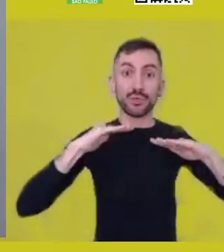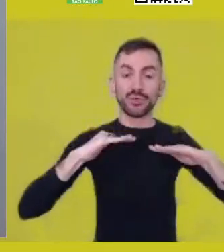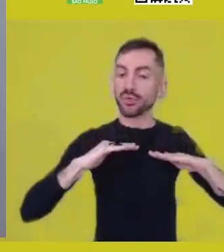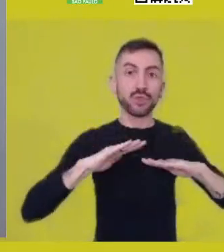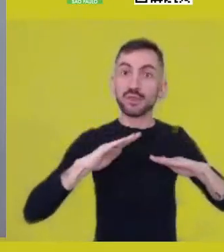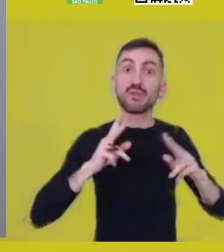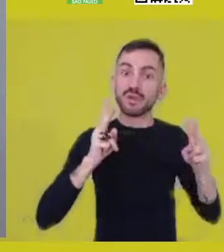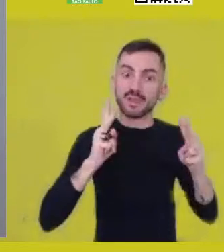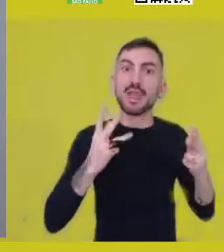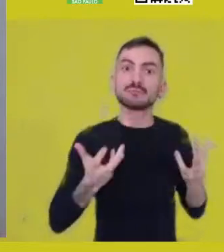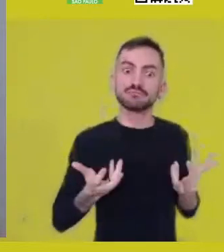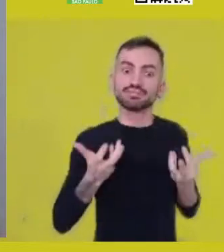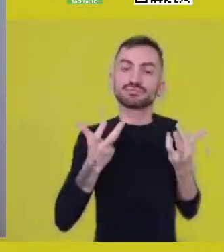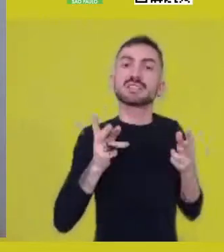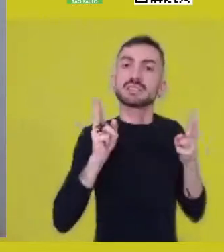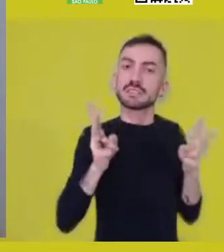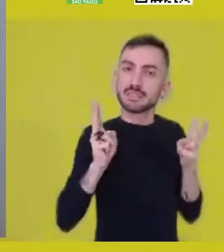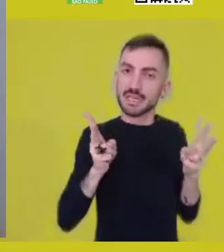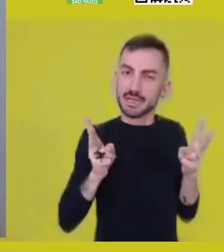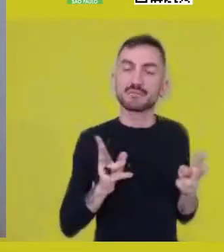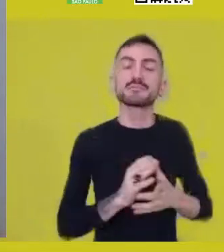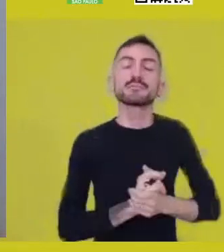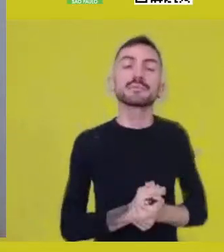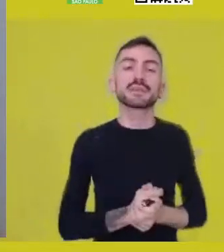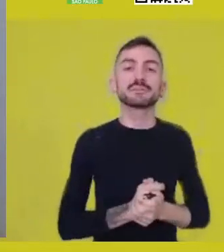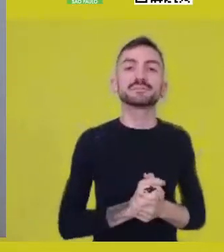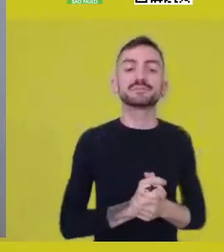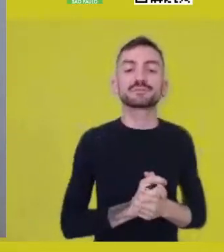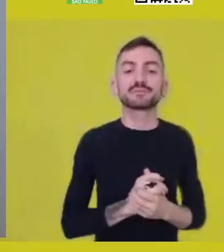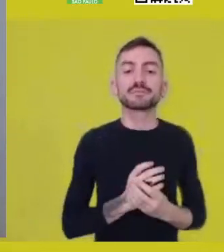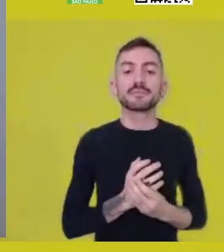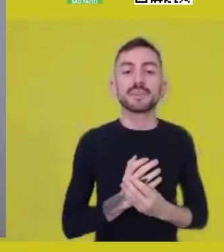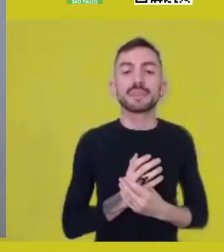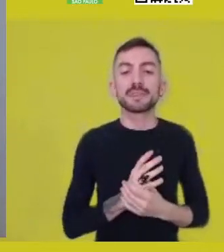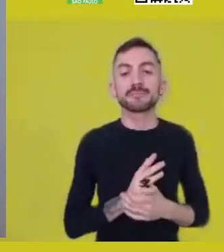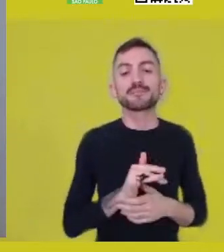And in the case, for instance, of adversaries,